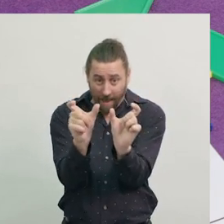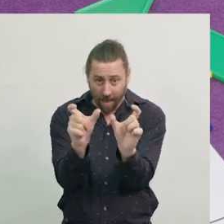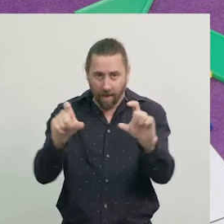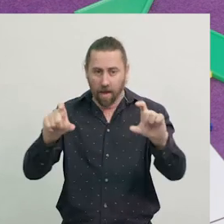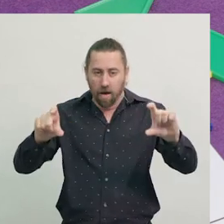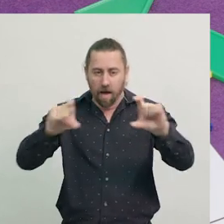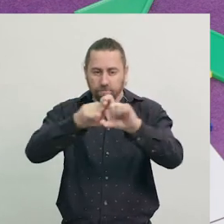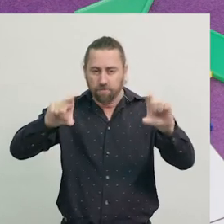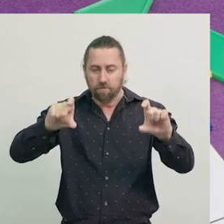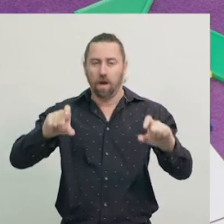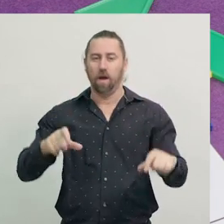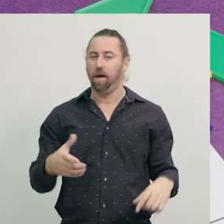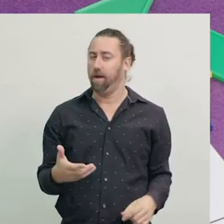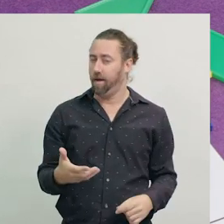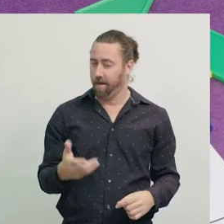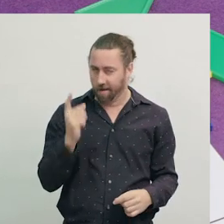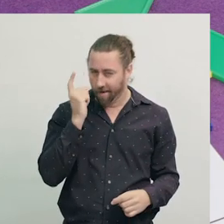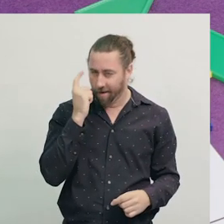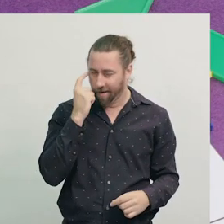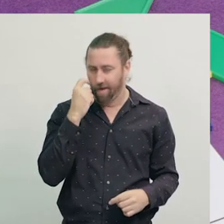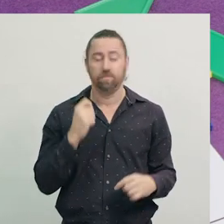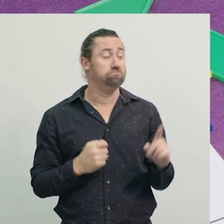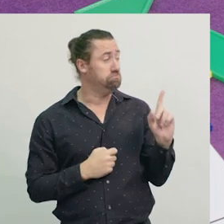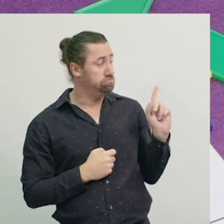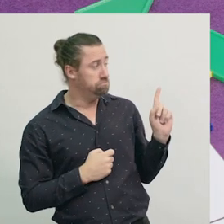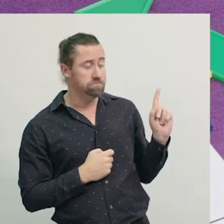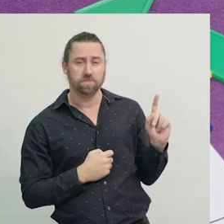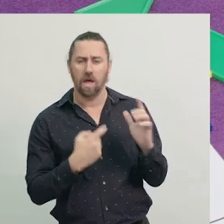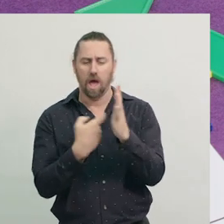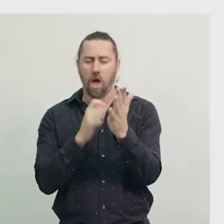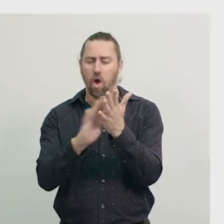and they've turned from two squares into a rectangle.